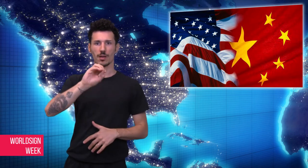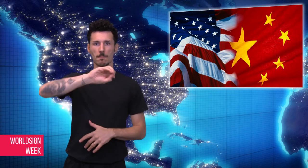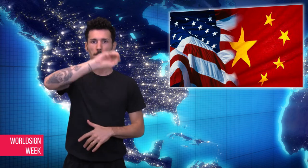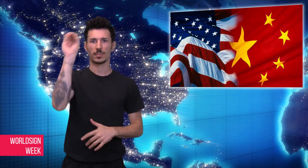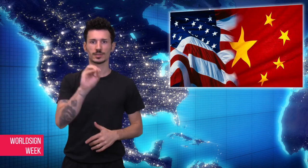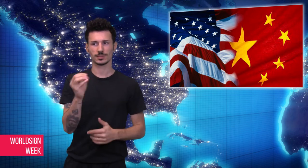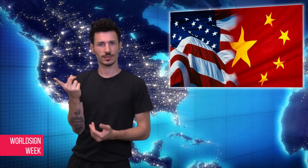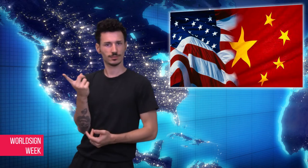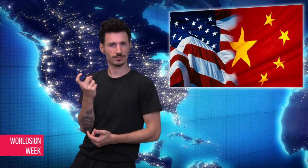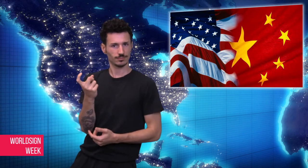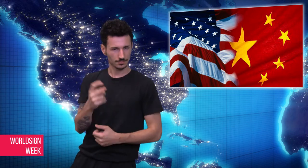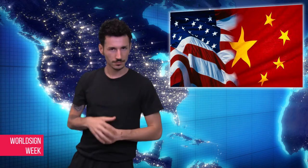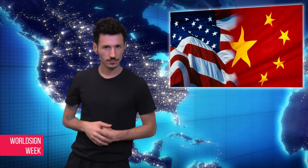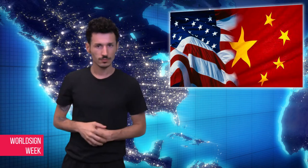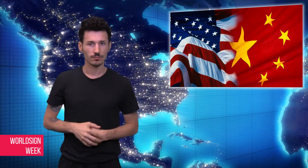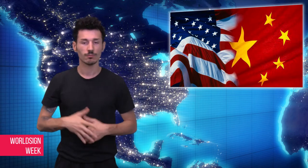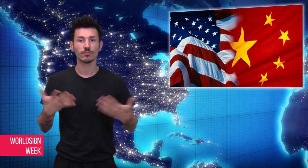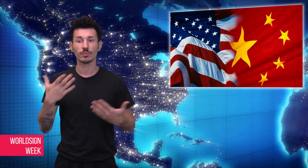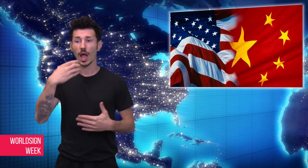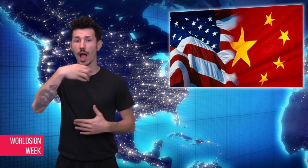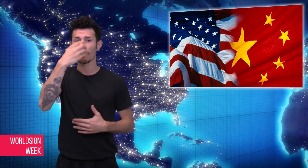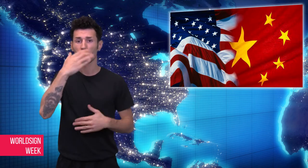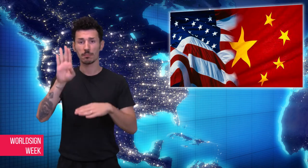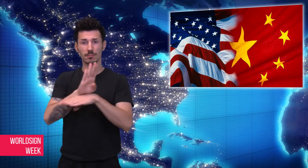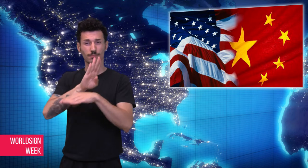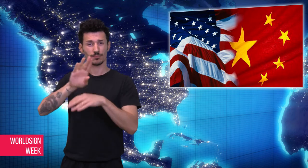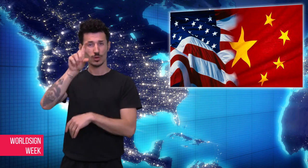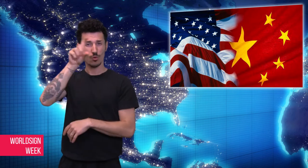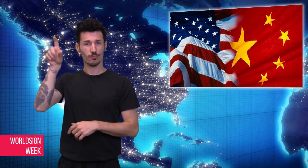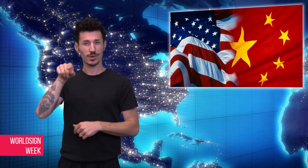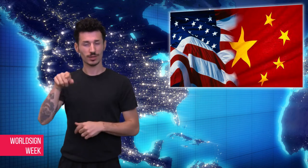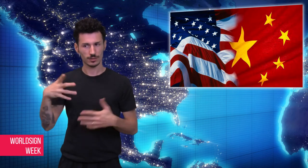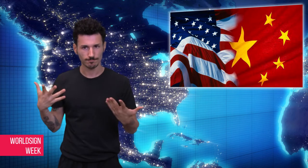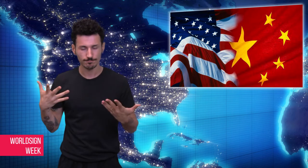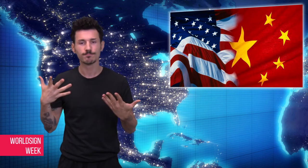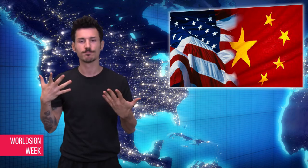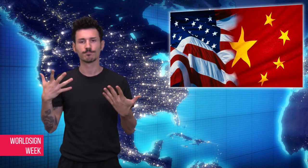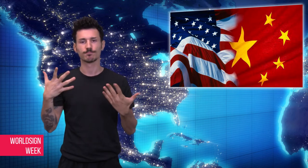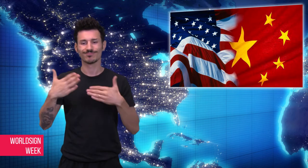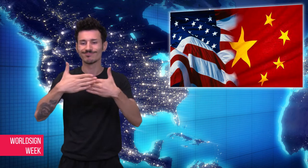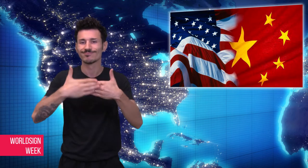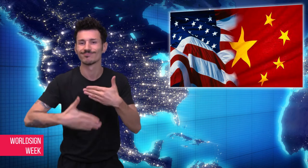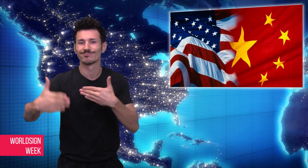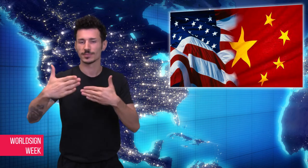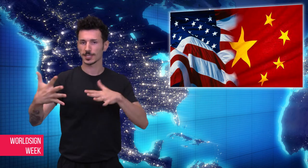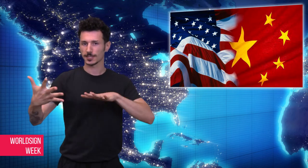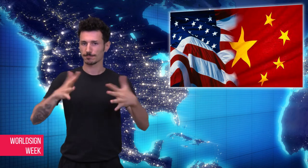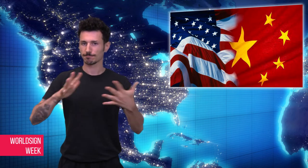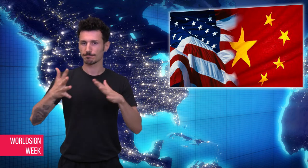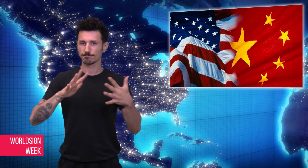exposed to a trade war between the two countries since their production lines